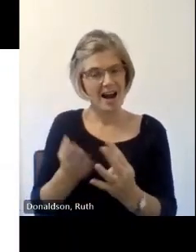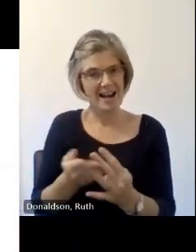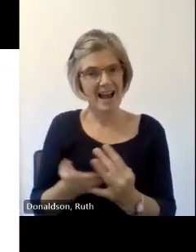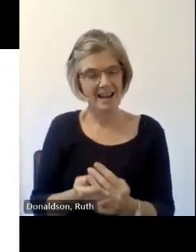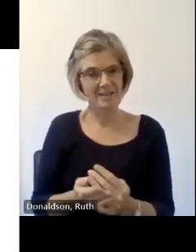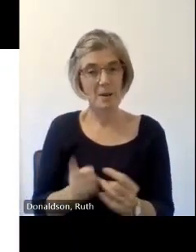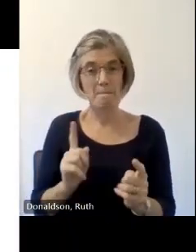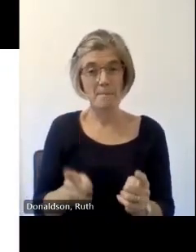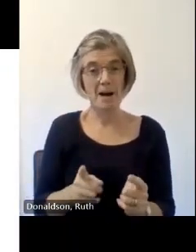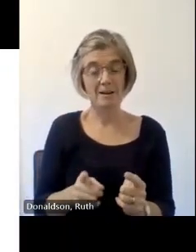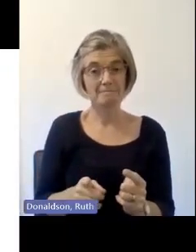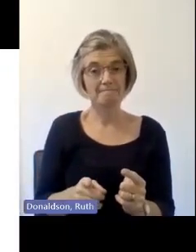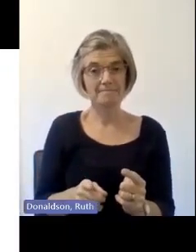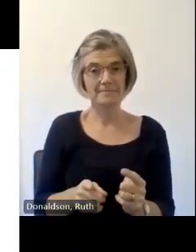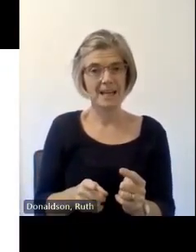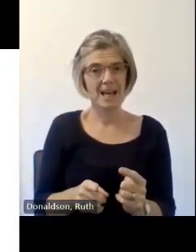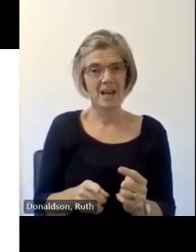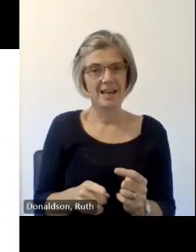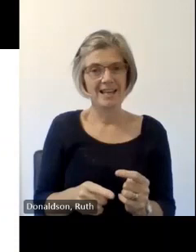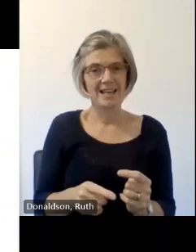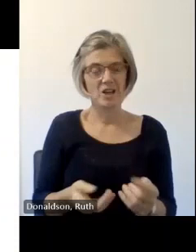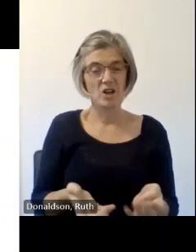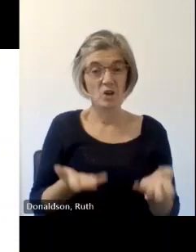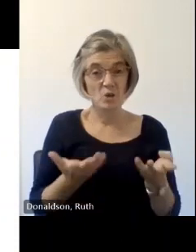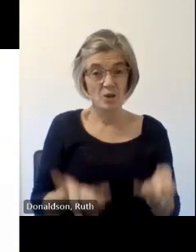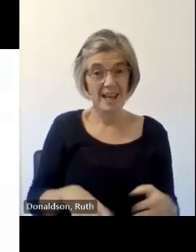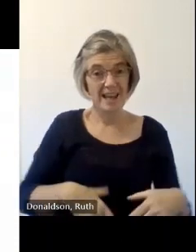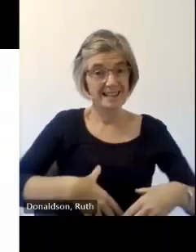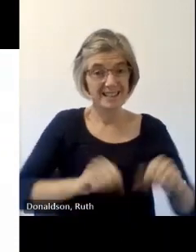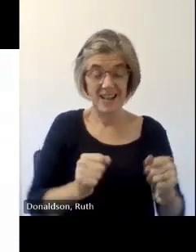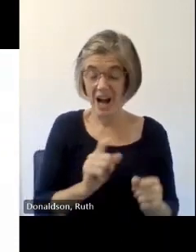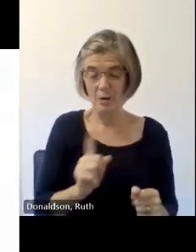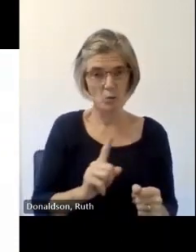of the community heris conferences and we've got colleagues in the room today such as Eve